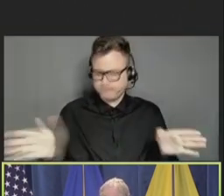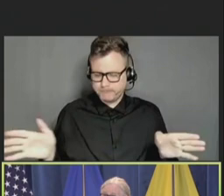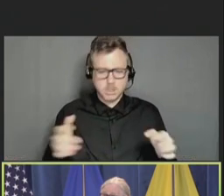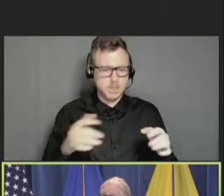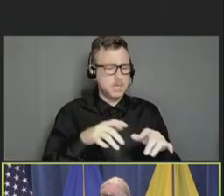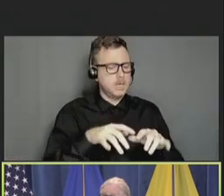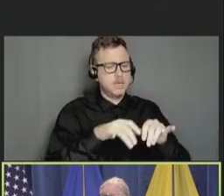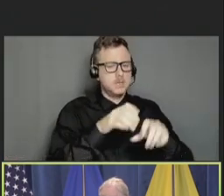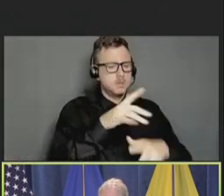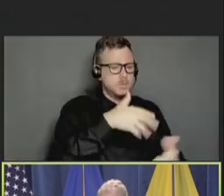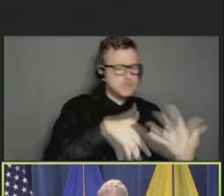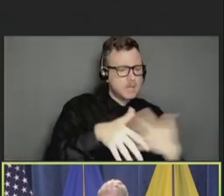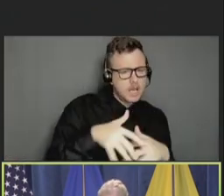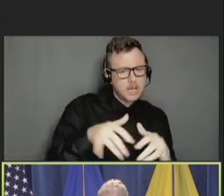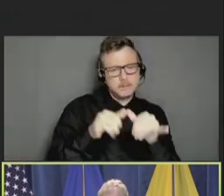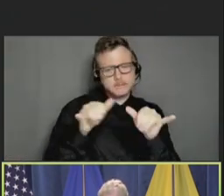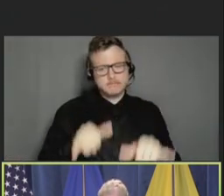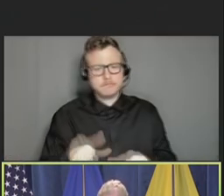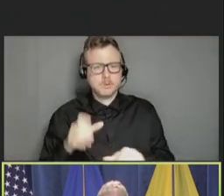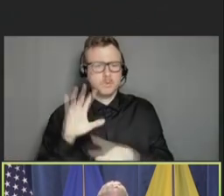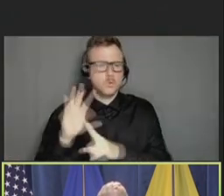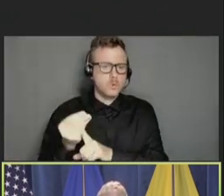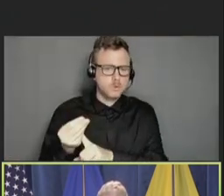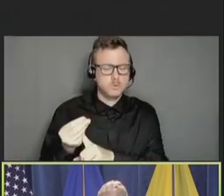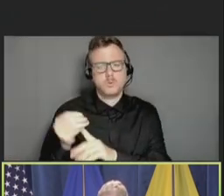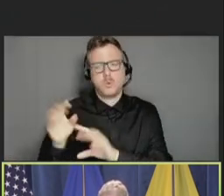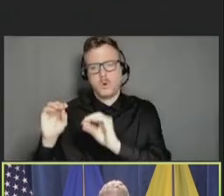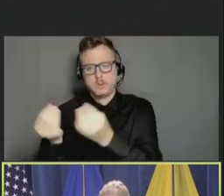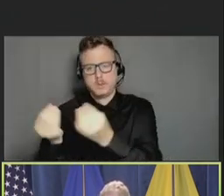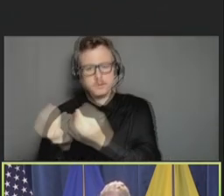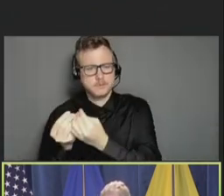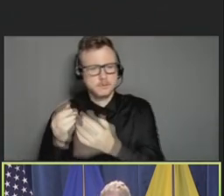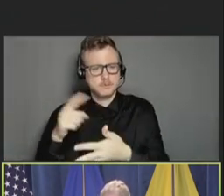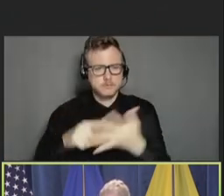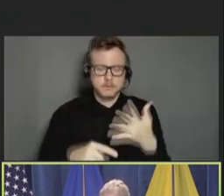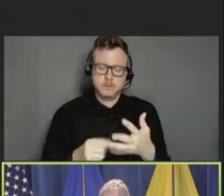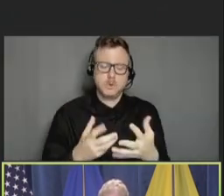and organizational factors. Some examples include excessive workloads, administrative